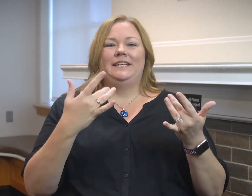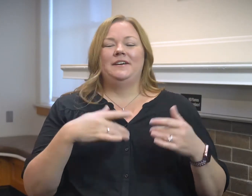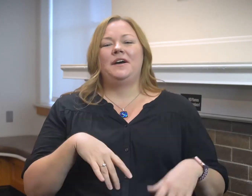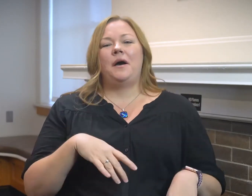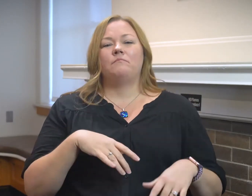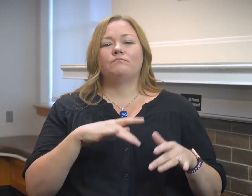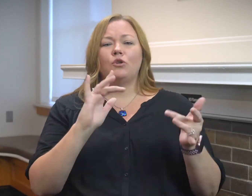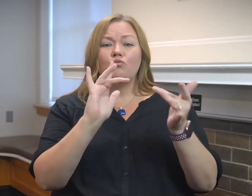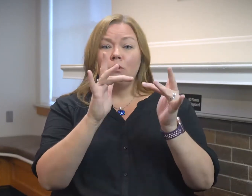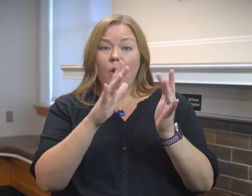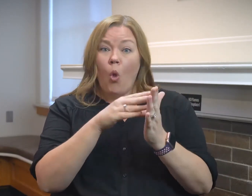but we're still excited.